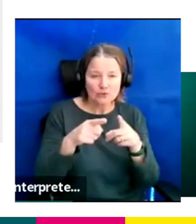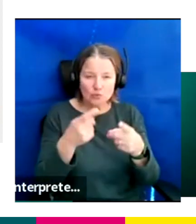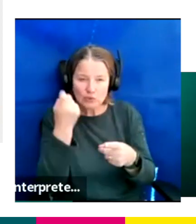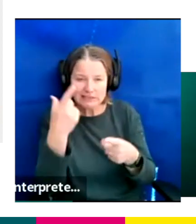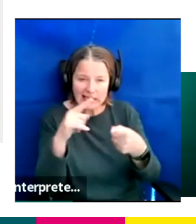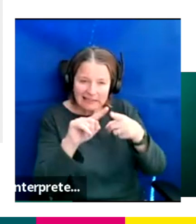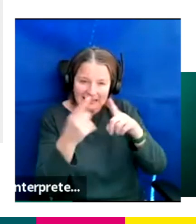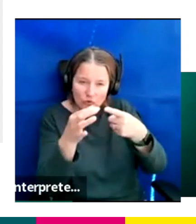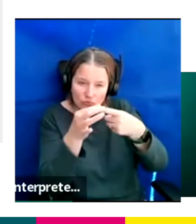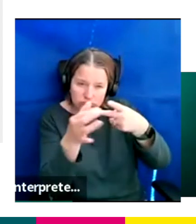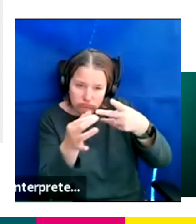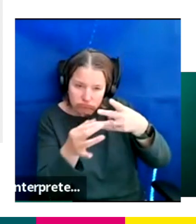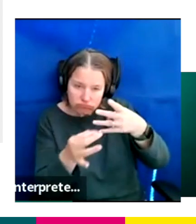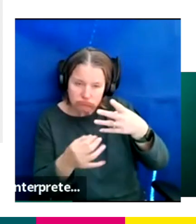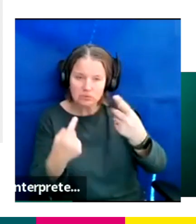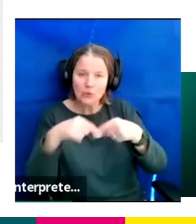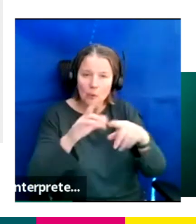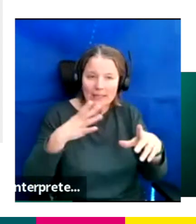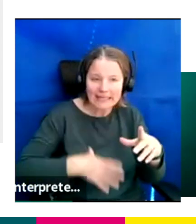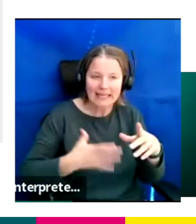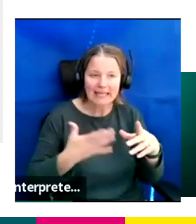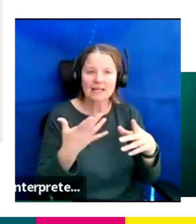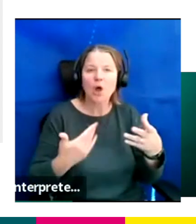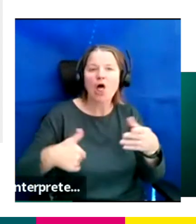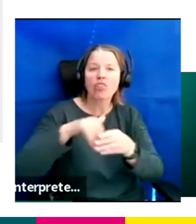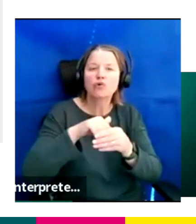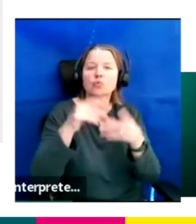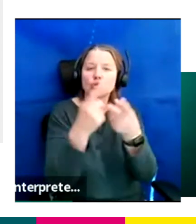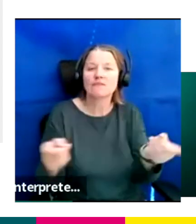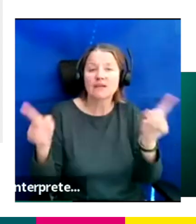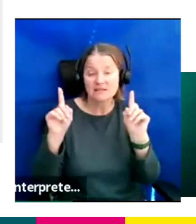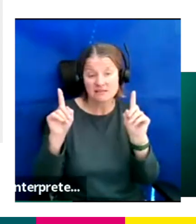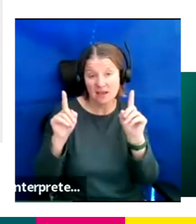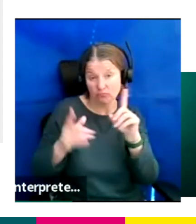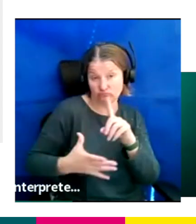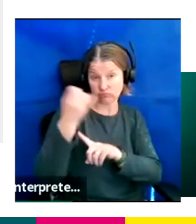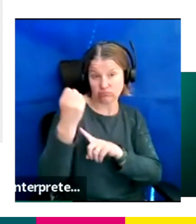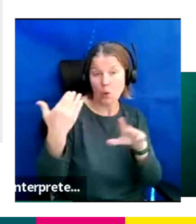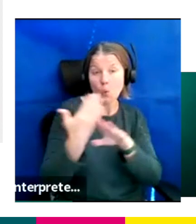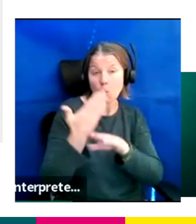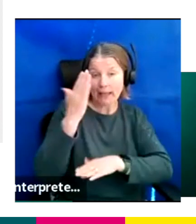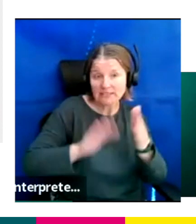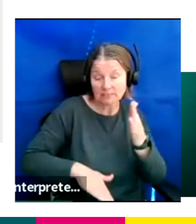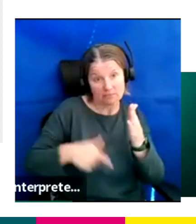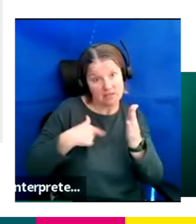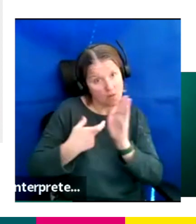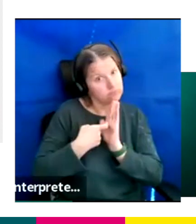and at universities where I got a lot of experience with working with cameras and the editing